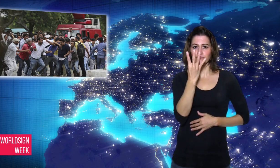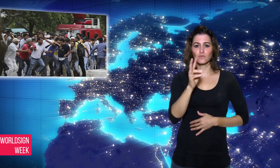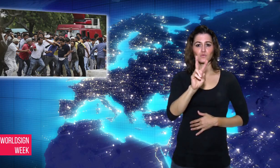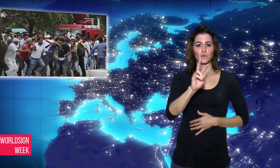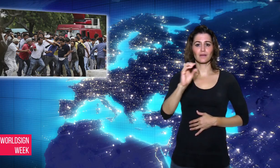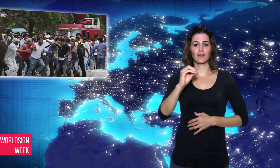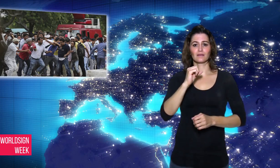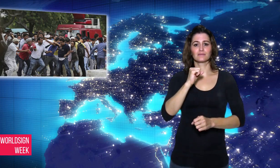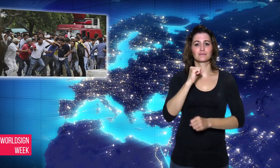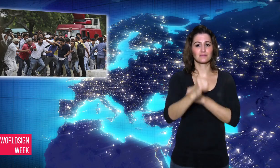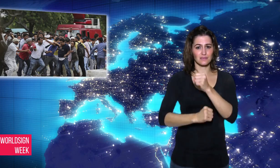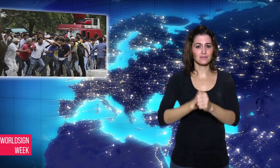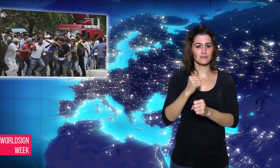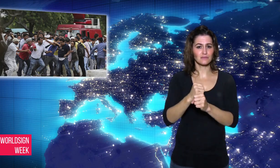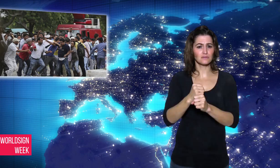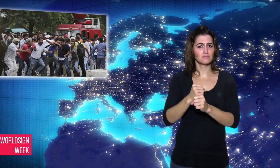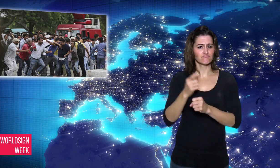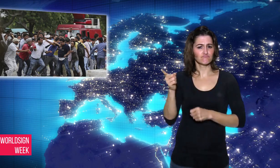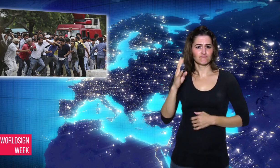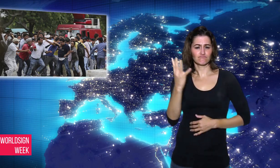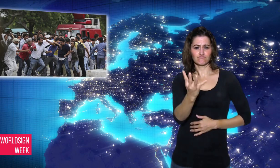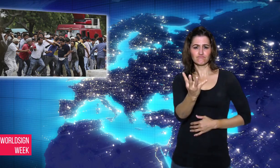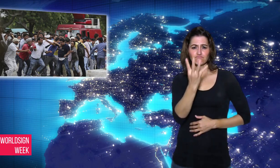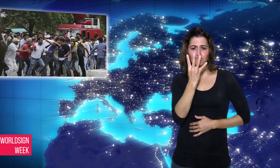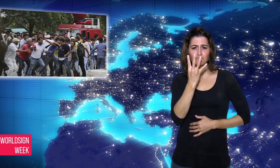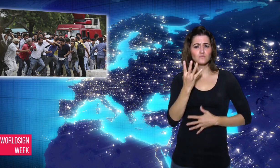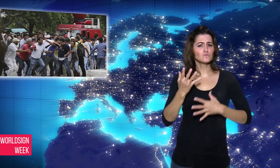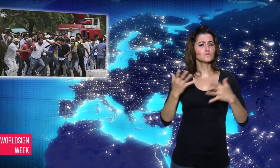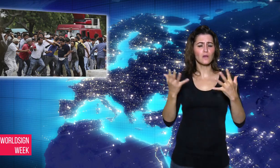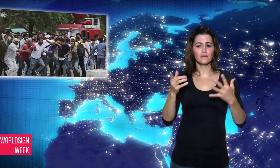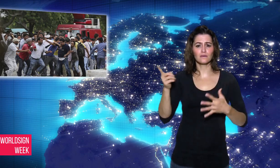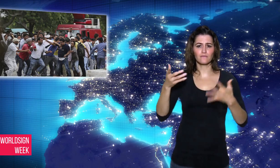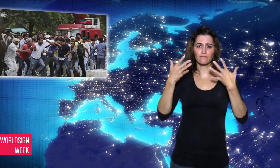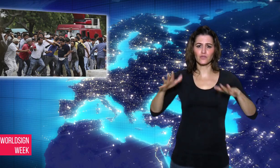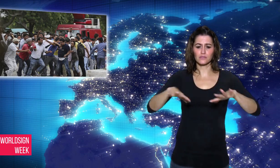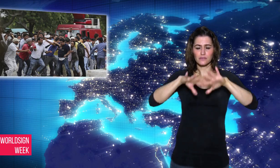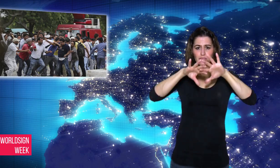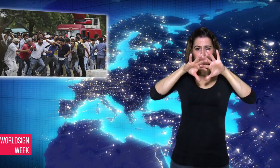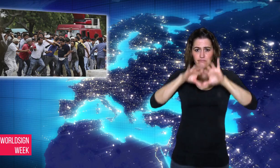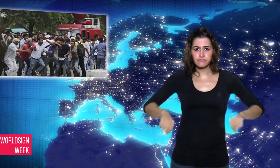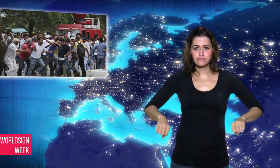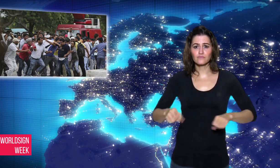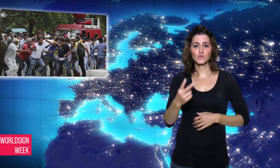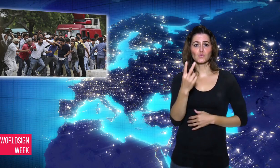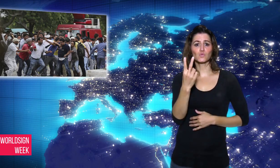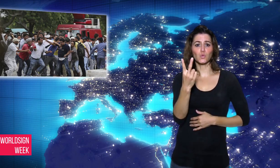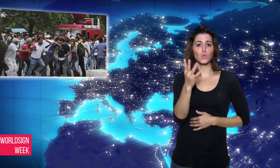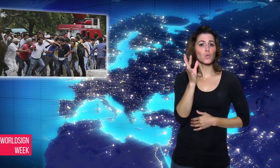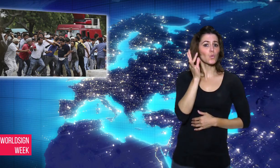The guru had denied the rape charges.